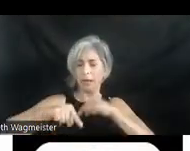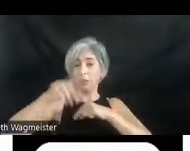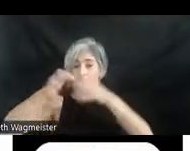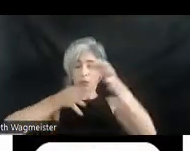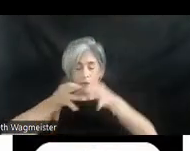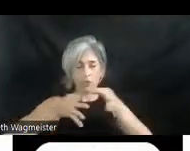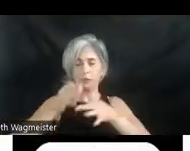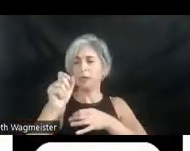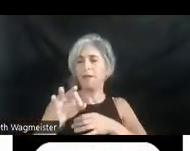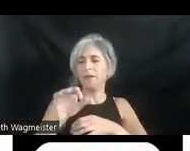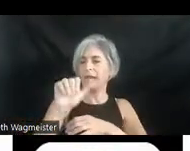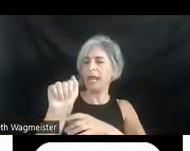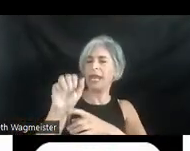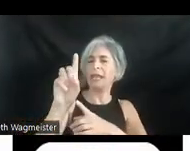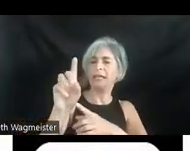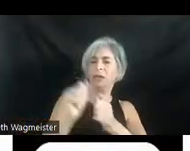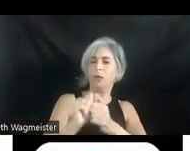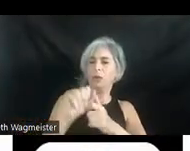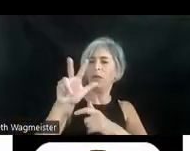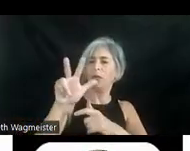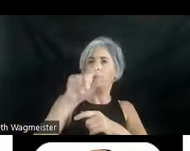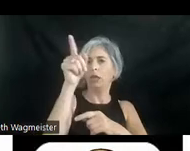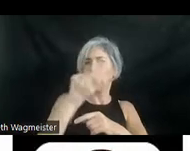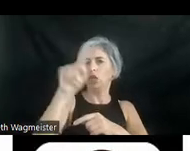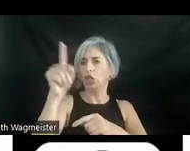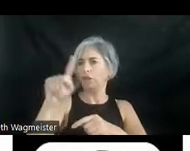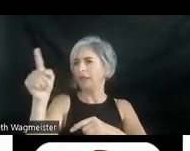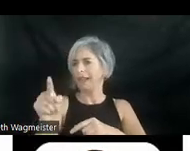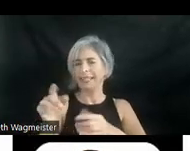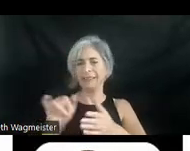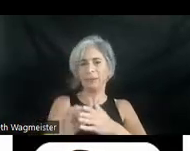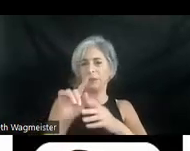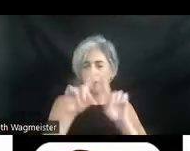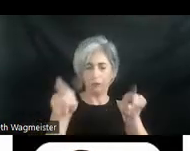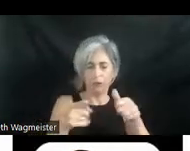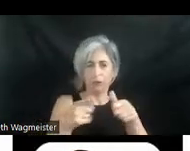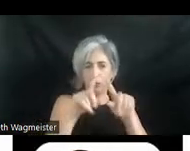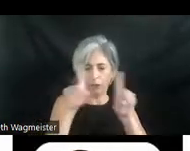of the AD with the three curved lines from your first screen. The question asks: Does